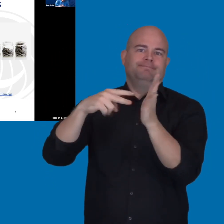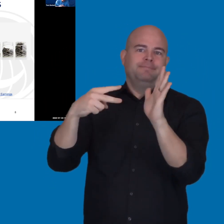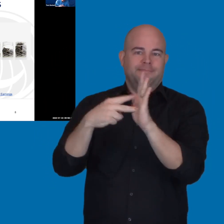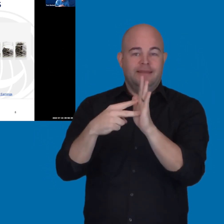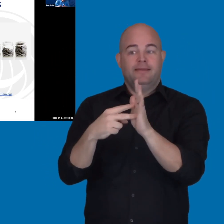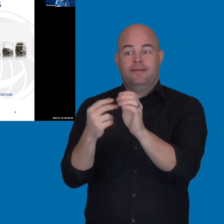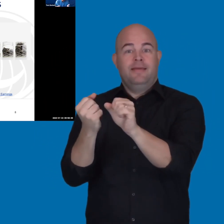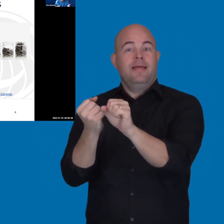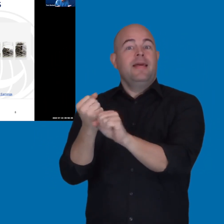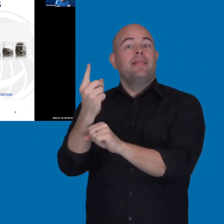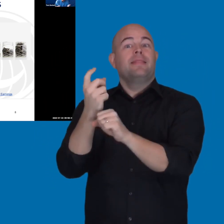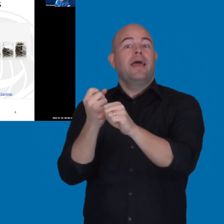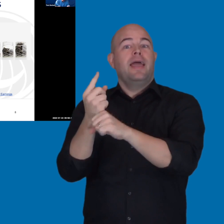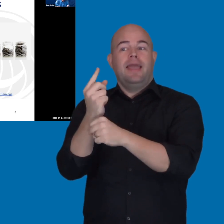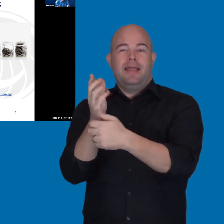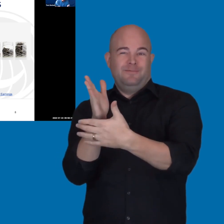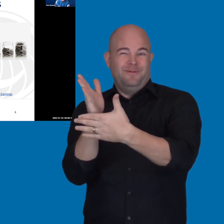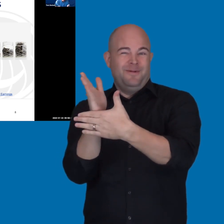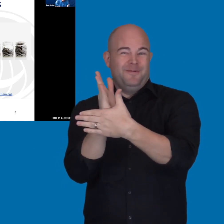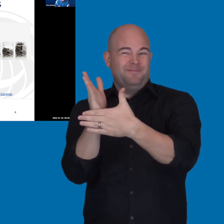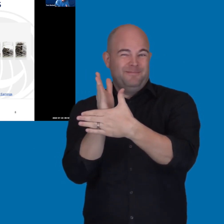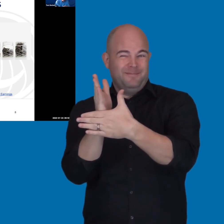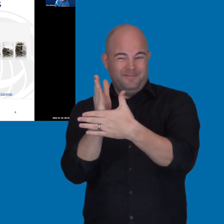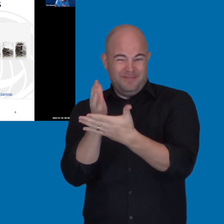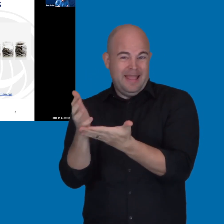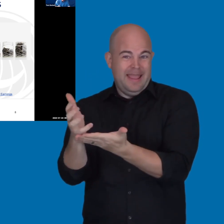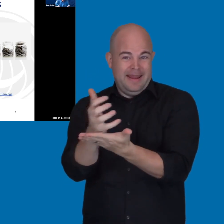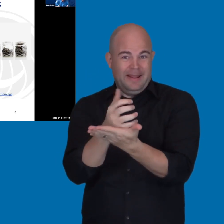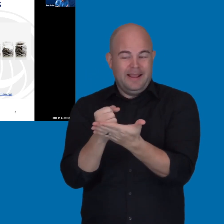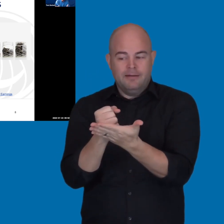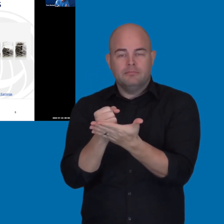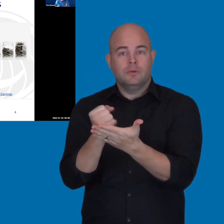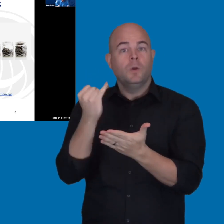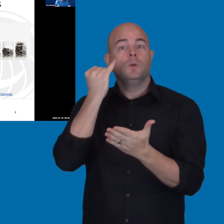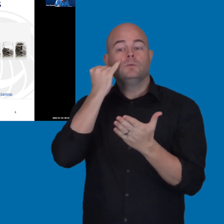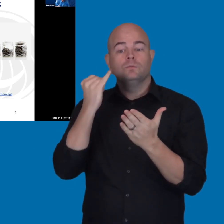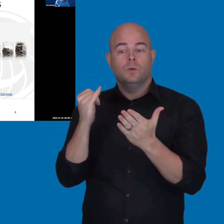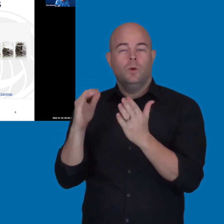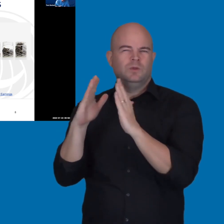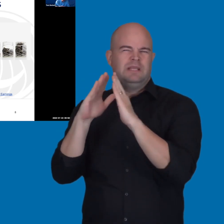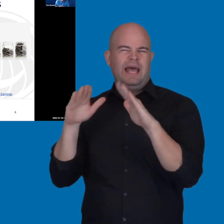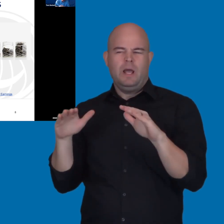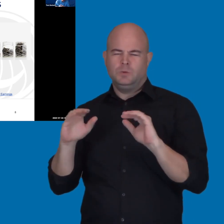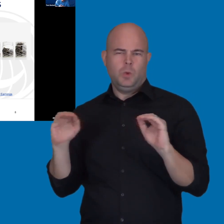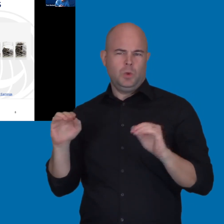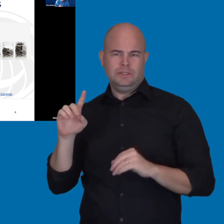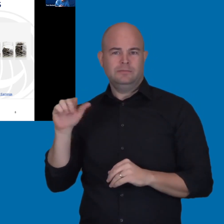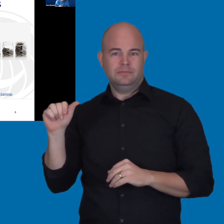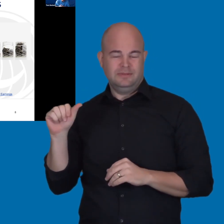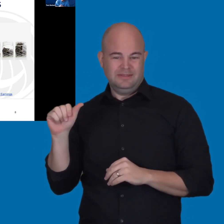if you look at the annual median household incomes, where the household without a disability is 78,600